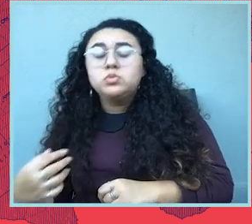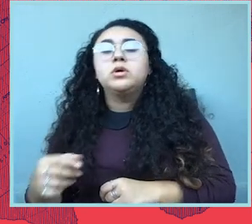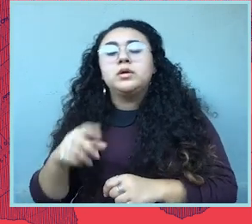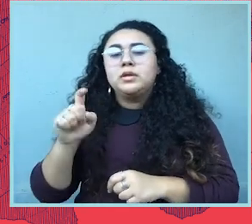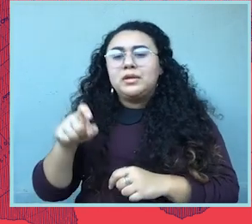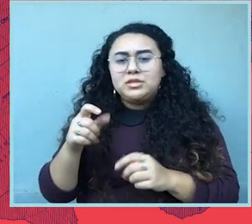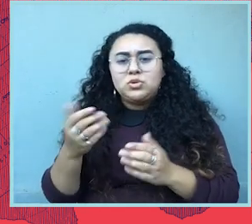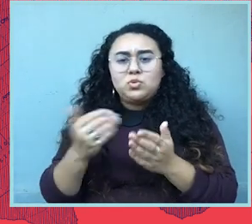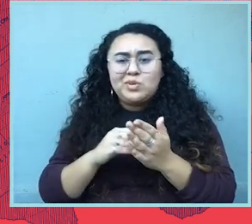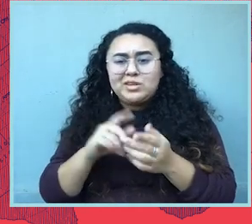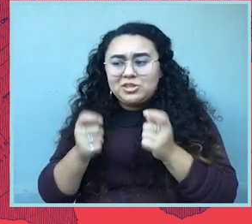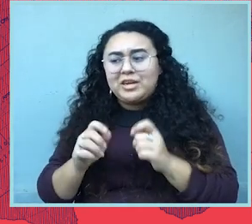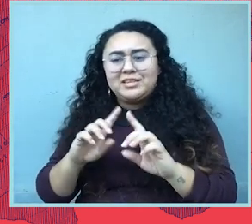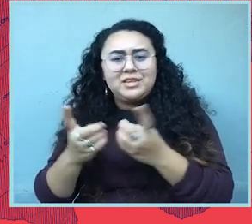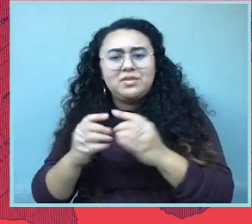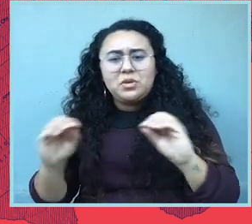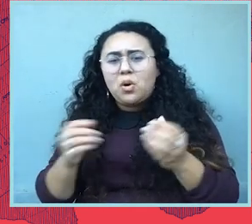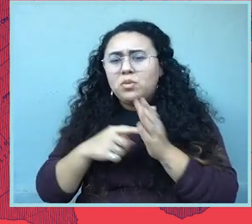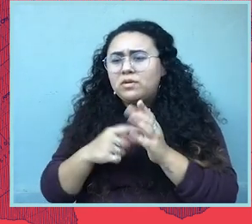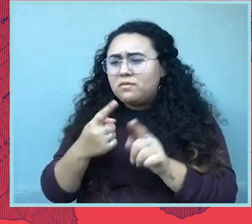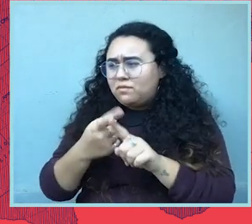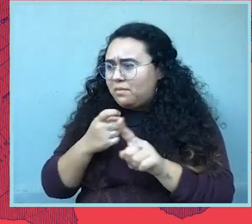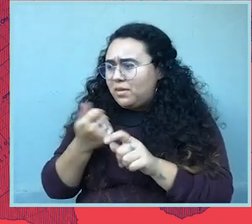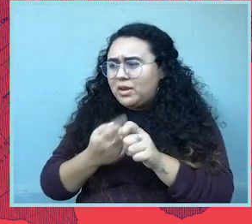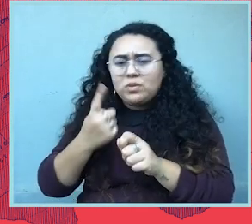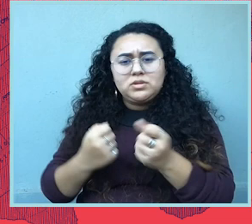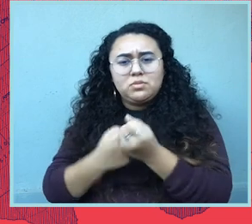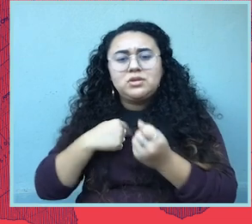they could just keep redistricting, everything where there's no representation from anyone